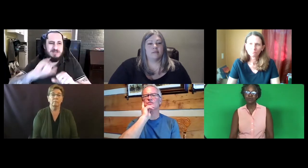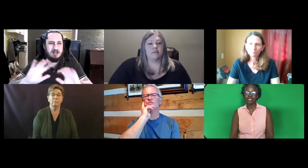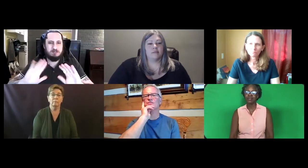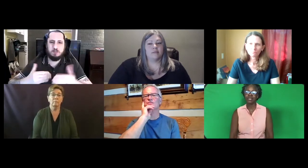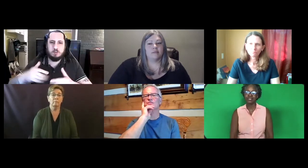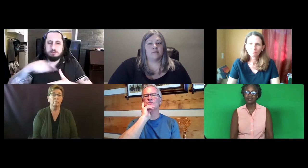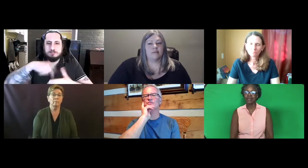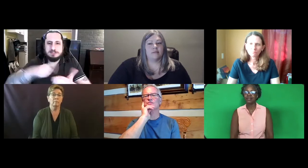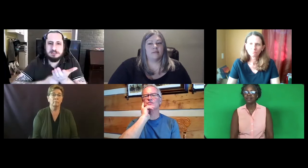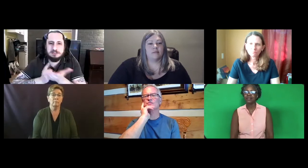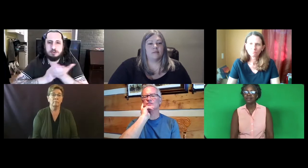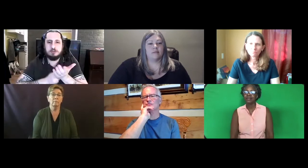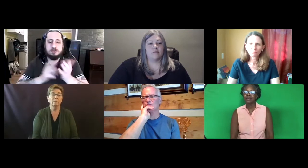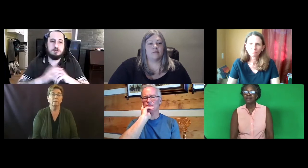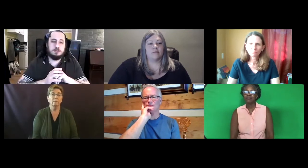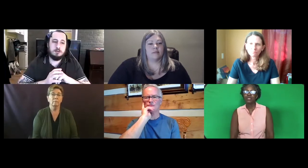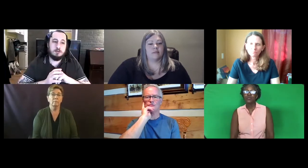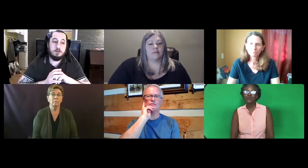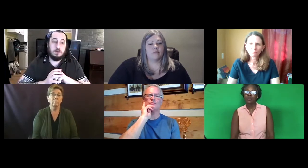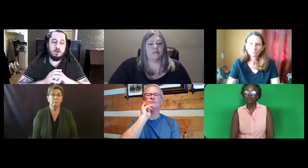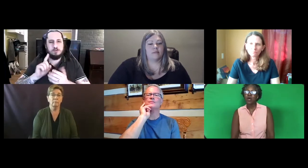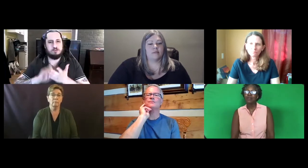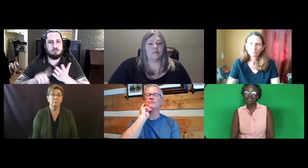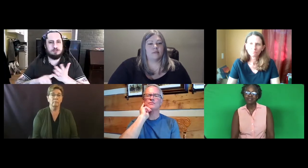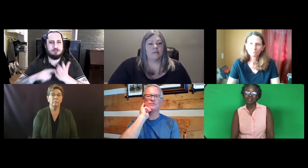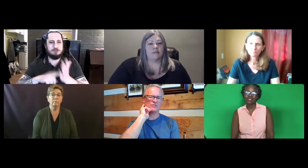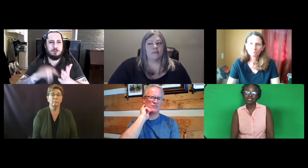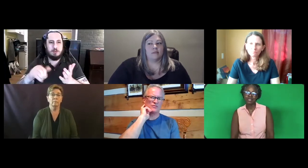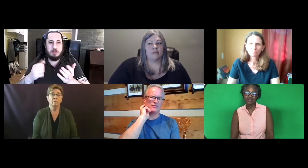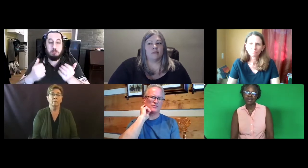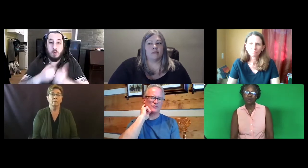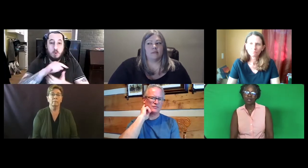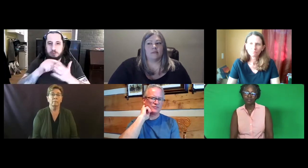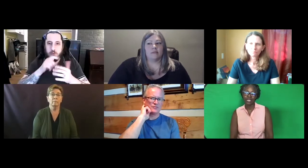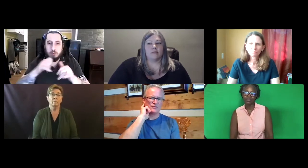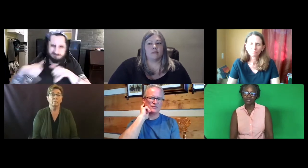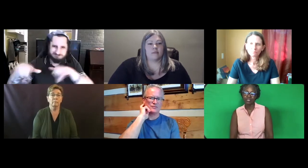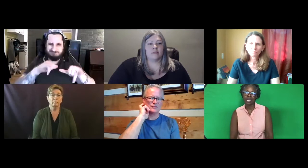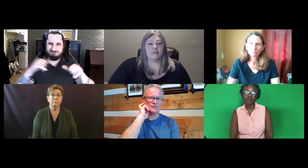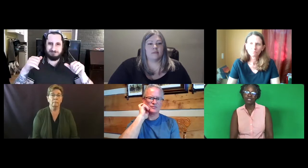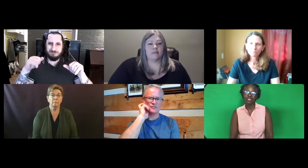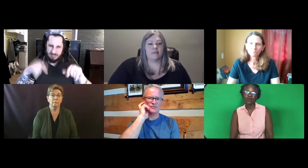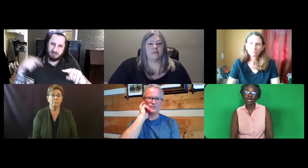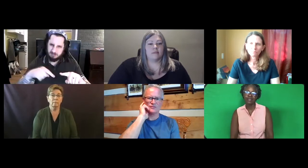and that's how they decide. But who's a part of that discussion in deciding qualifications, and how do we show that?